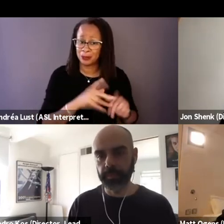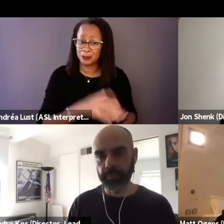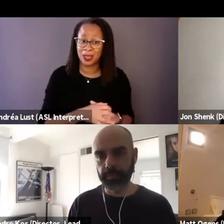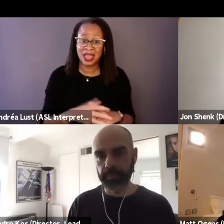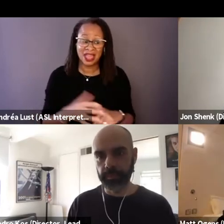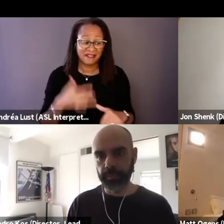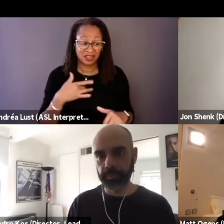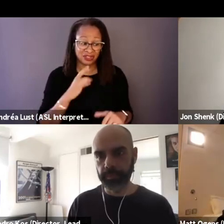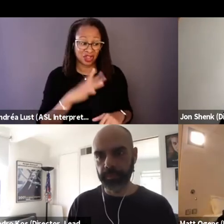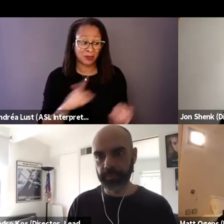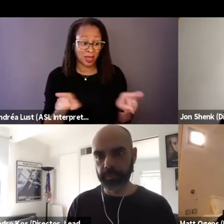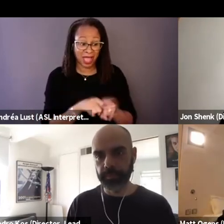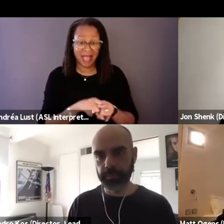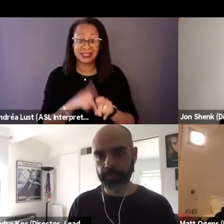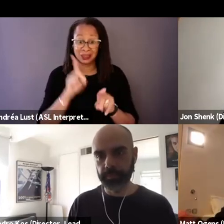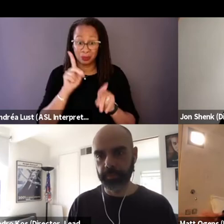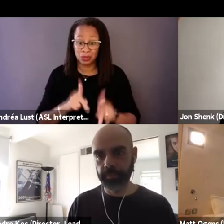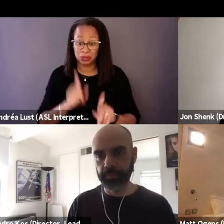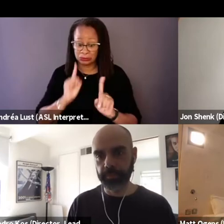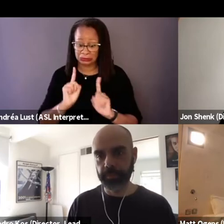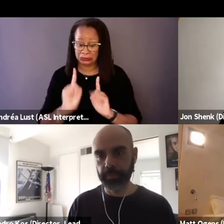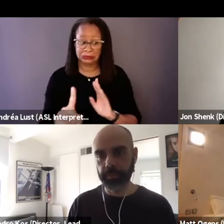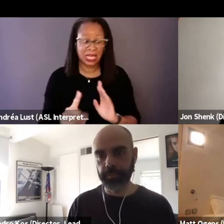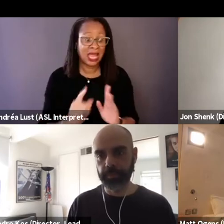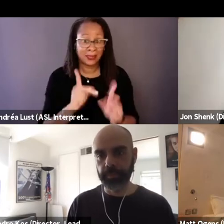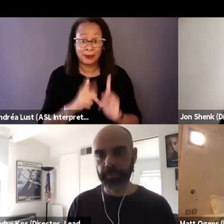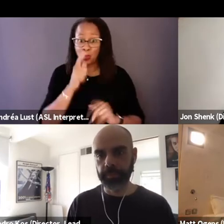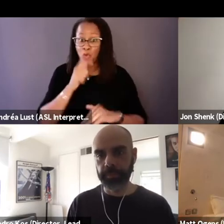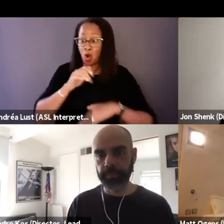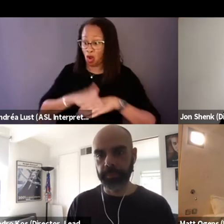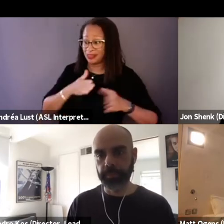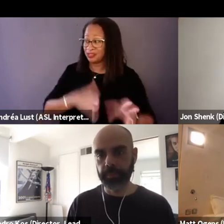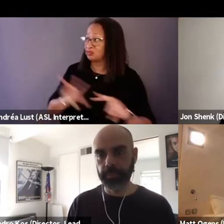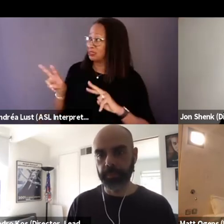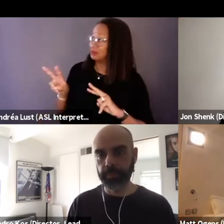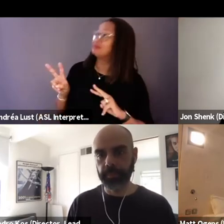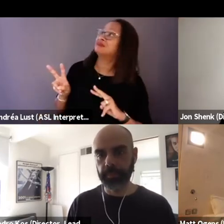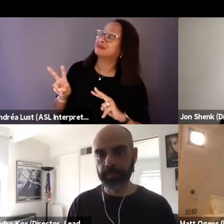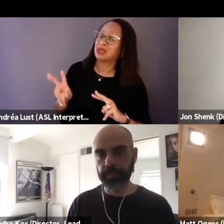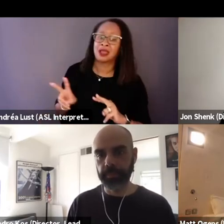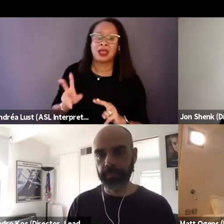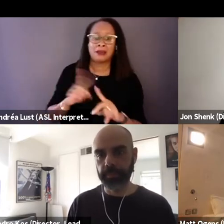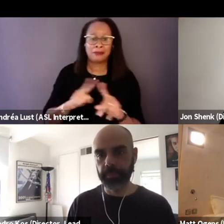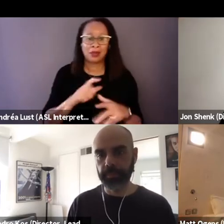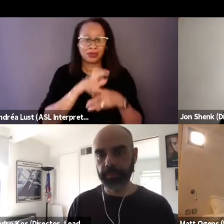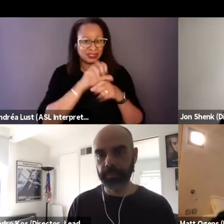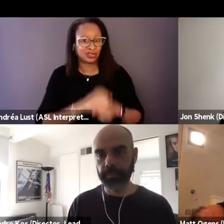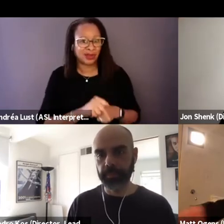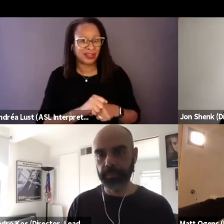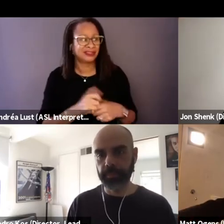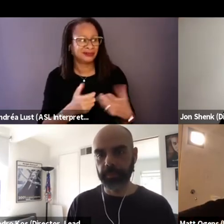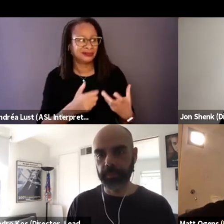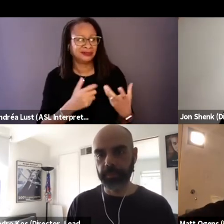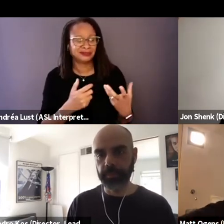And I'm sure it feels terrible for people who are experiencing homelessness, although we're all kind of used to living in a strange world